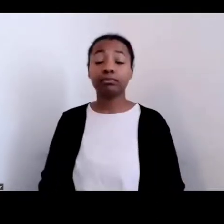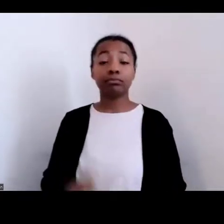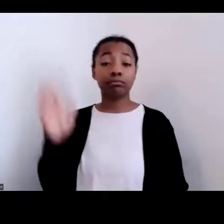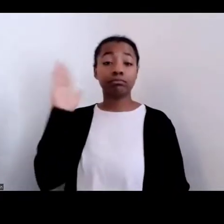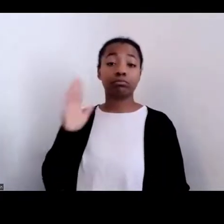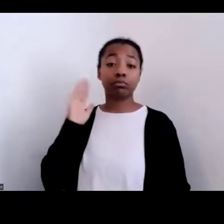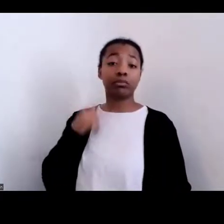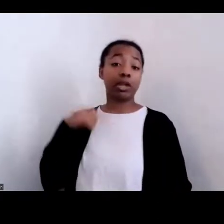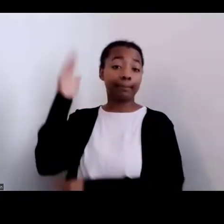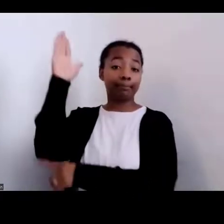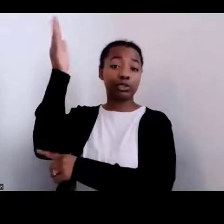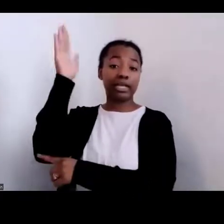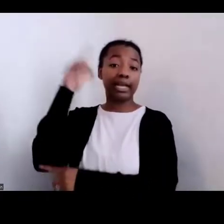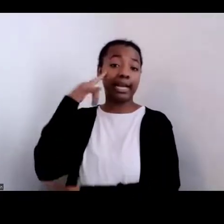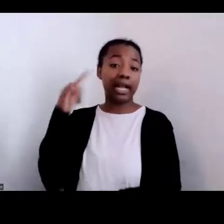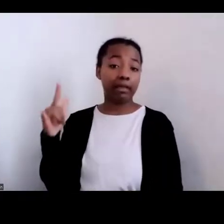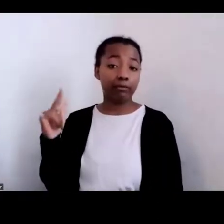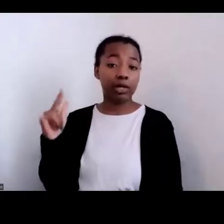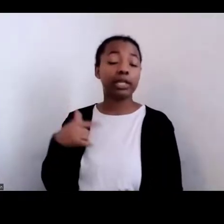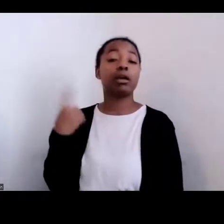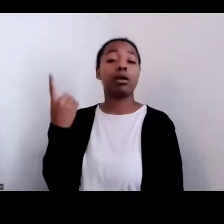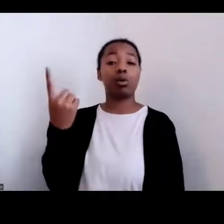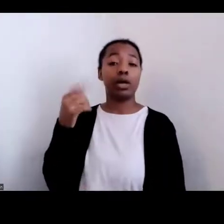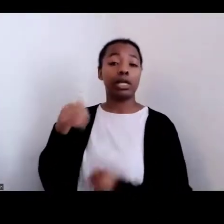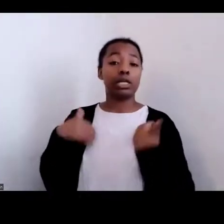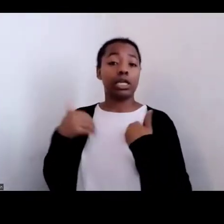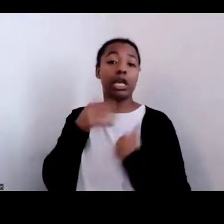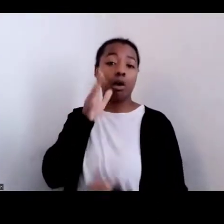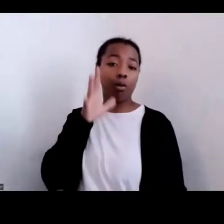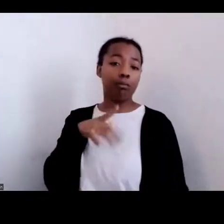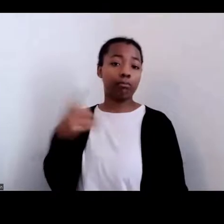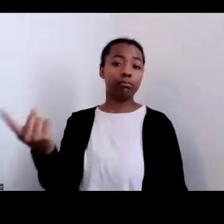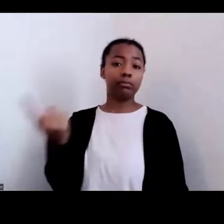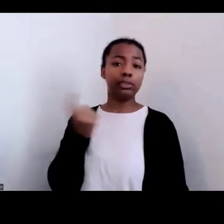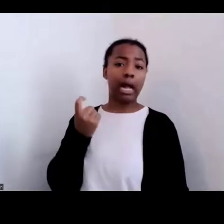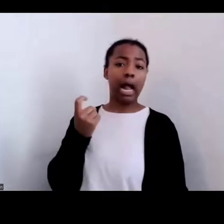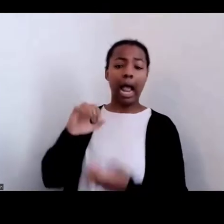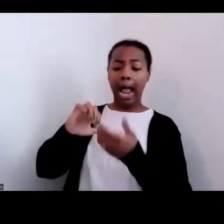where a young woman said, "How do we get people to stop eating at McDonald's?"